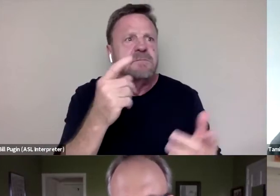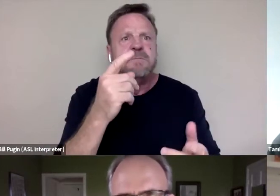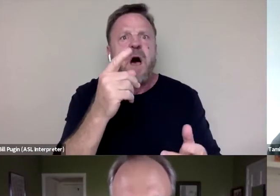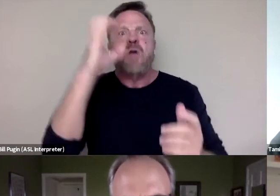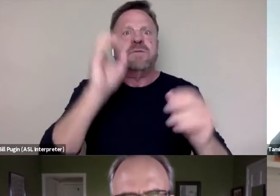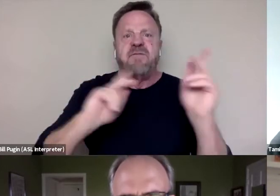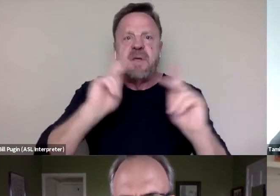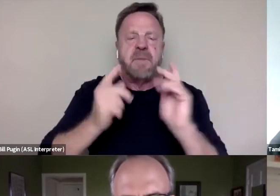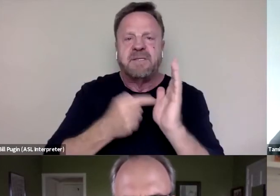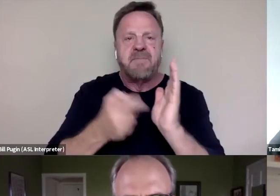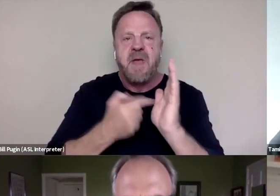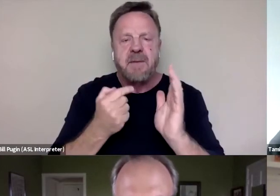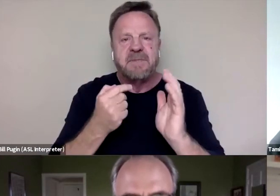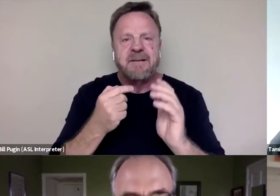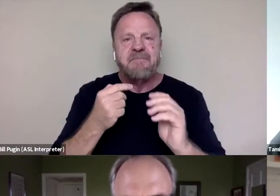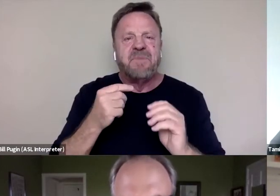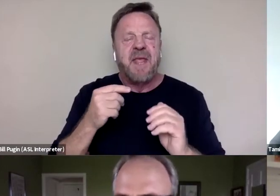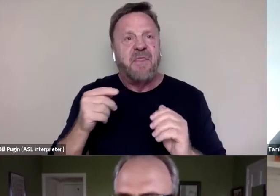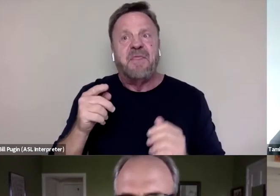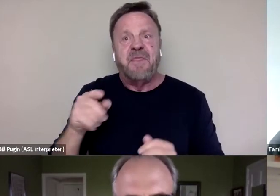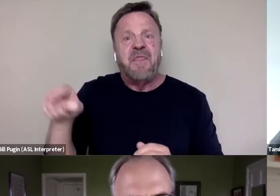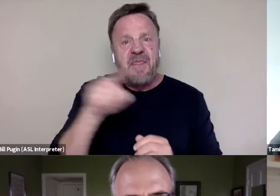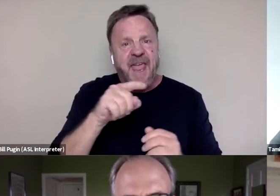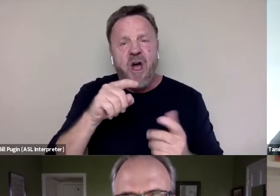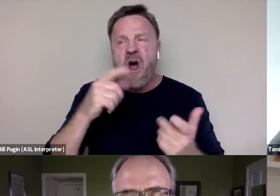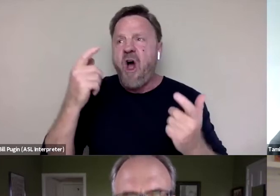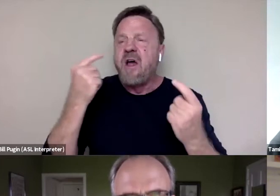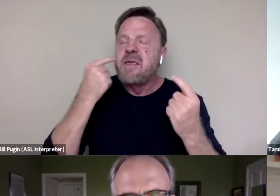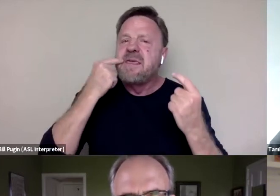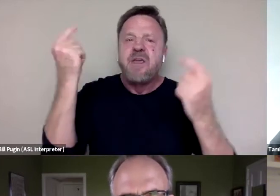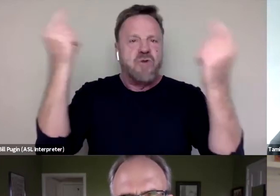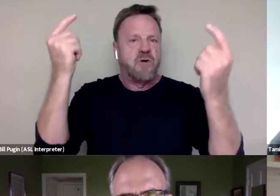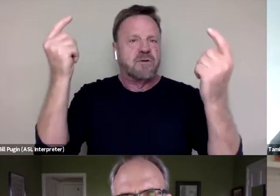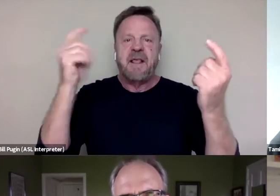I mean, they are heroes and it's why we have to support their stories.